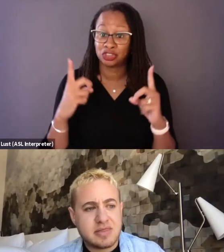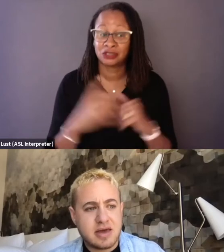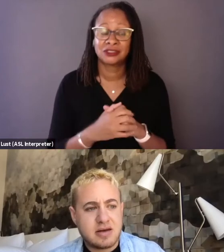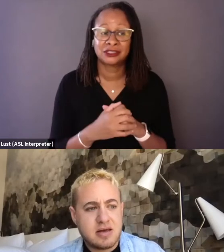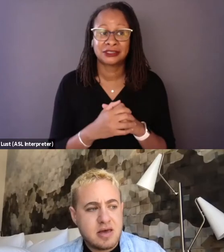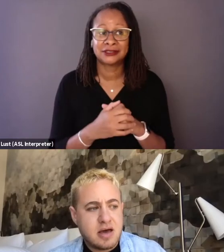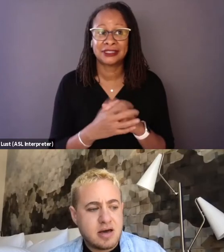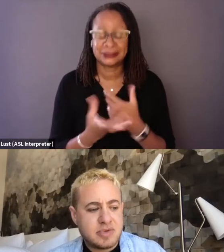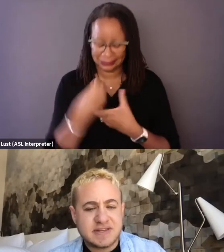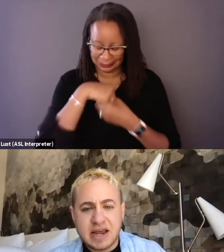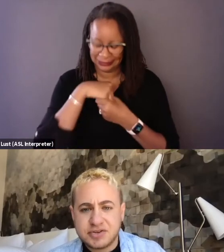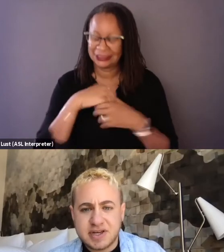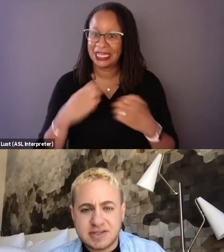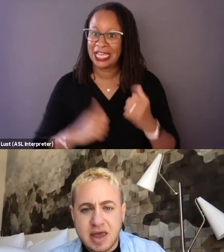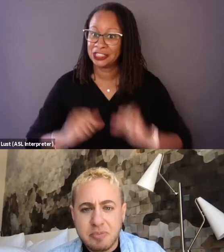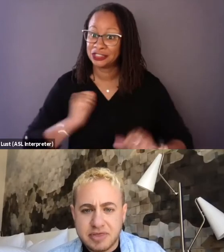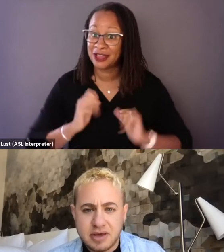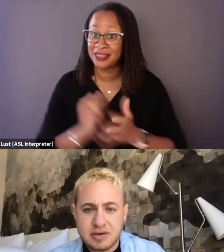that is an exercise in empathy.